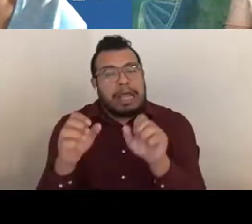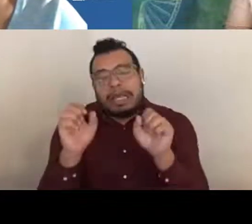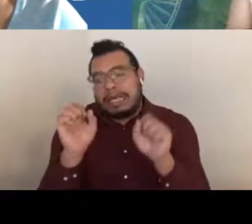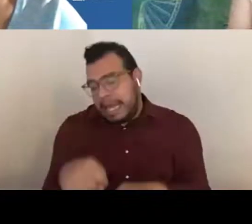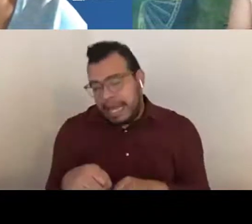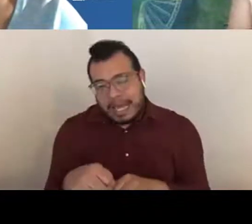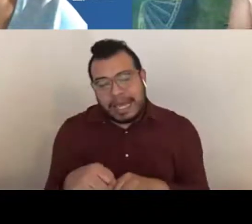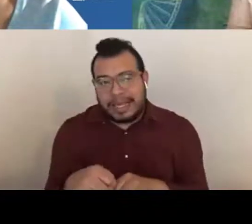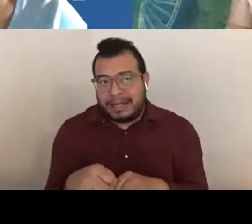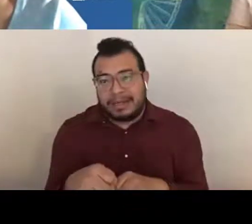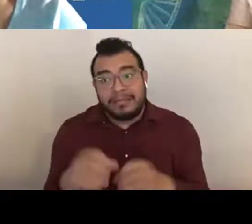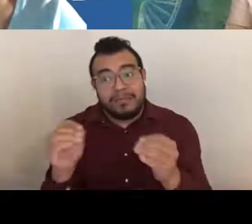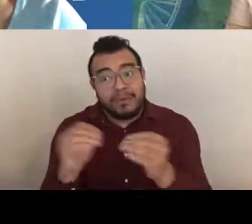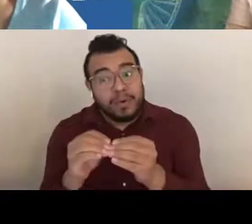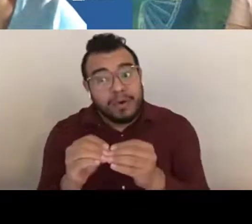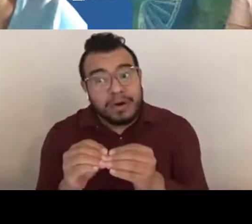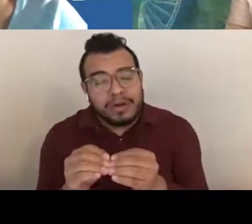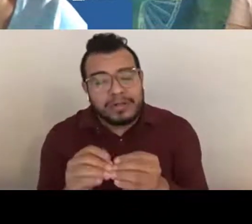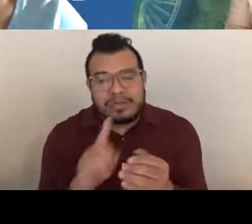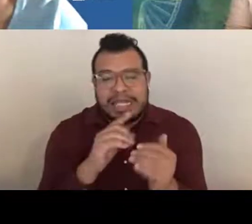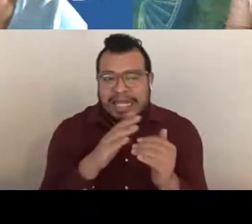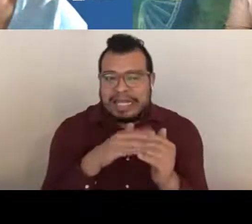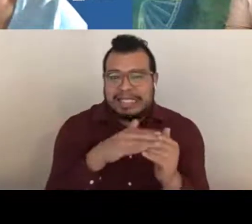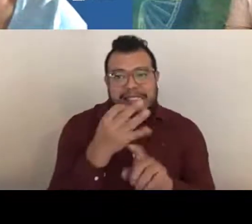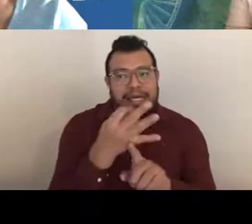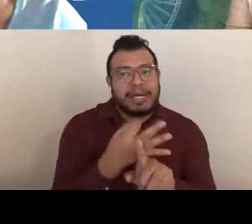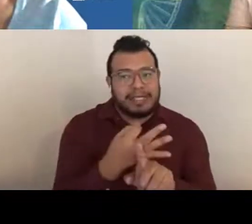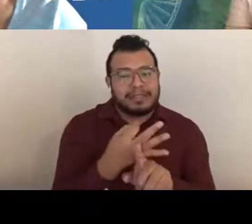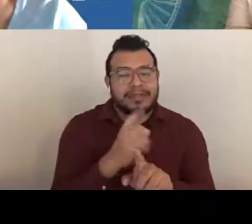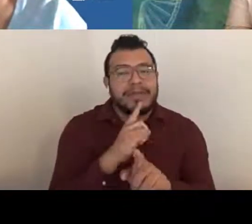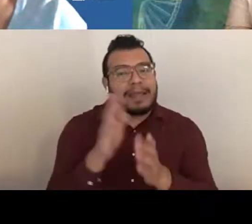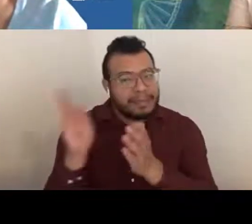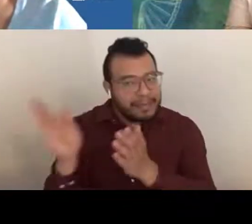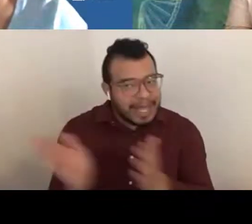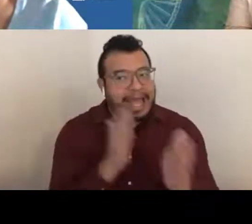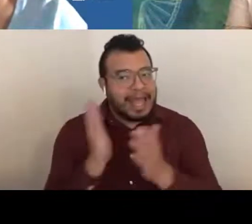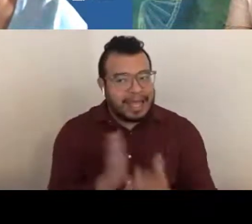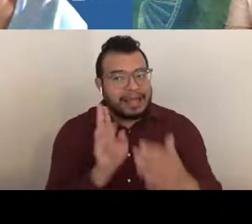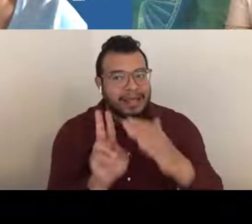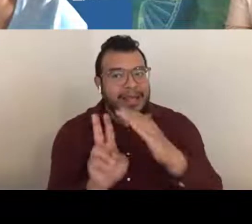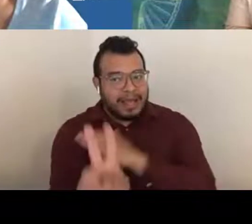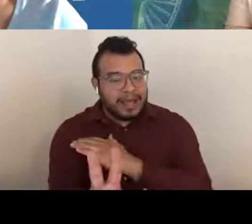So you just always want to plan ahead. This is also a time you can reach out to your PO when you're thinking about it